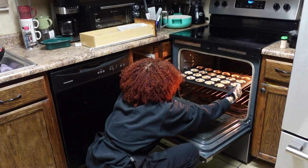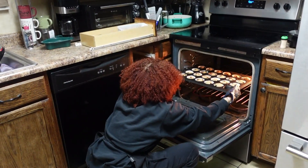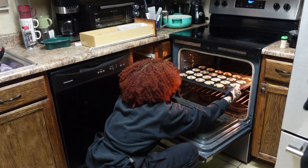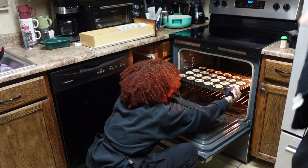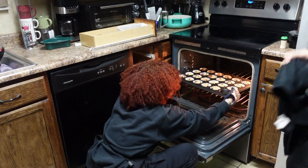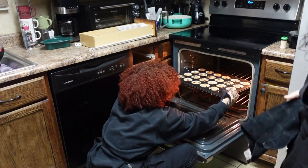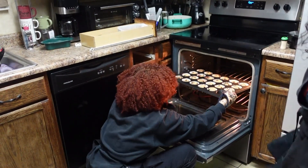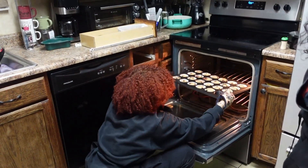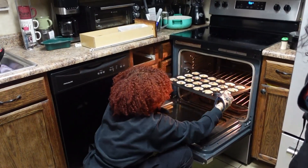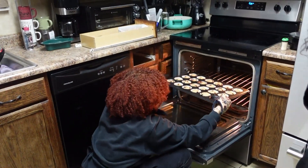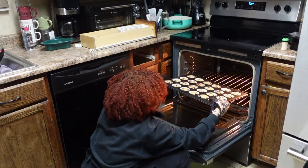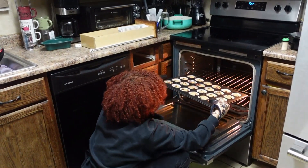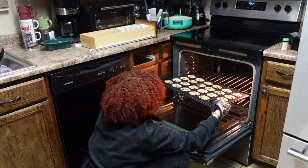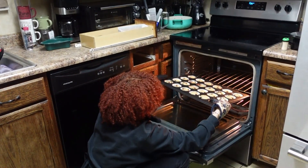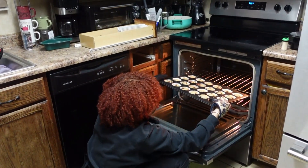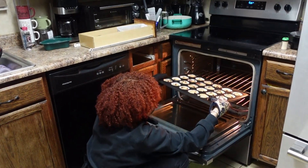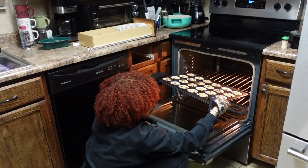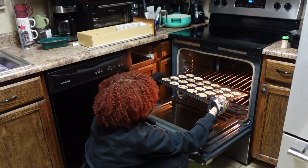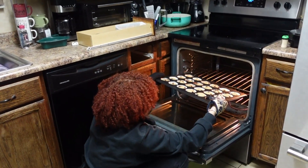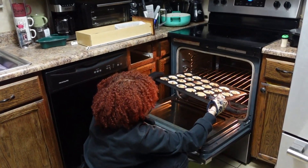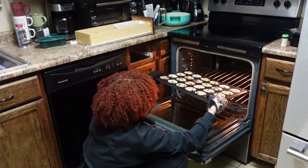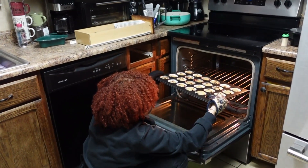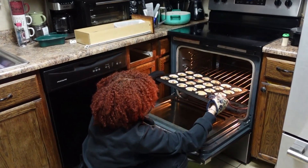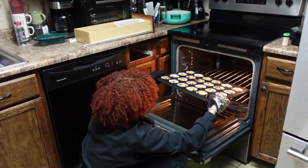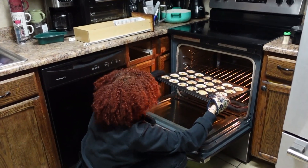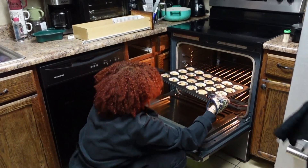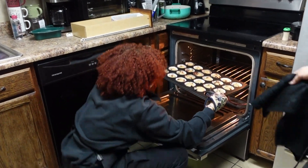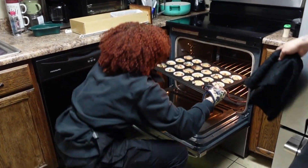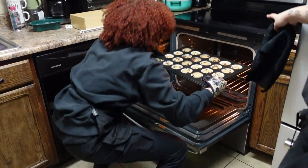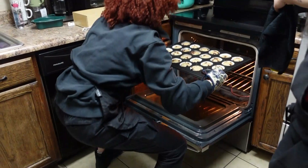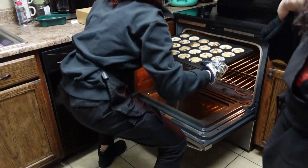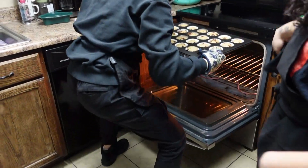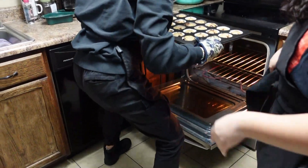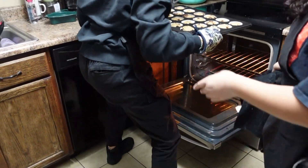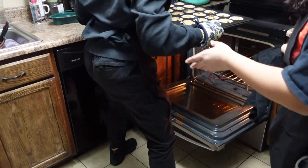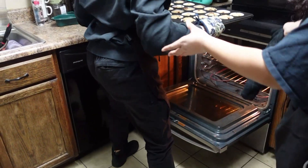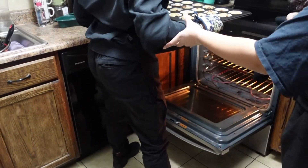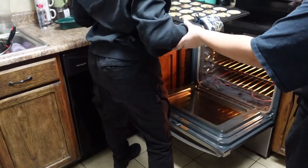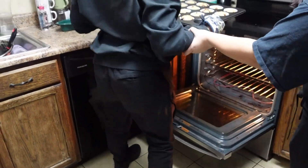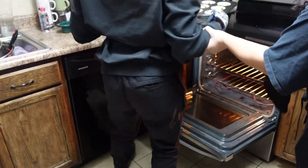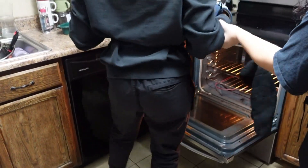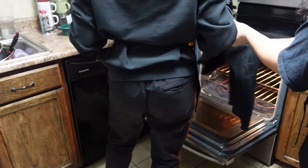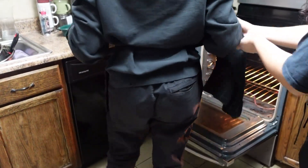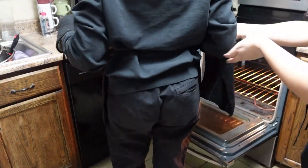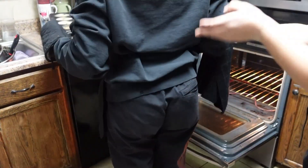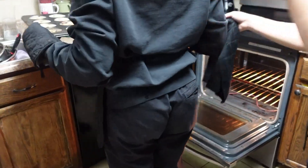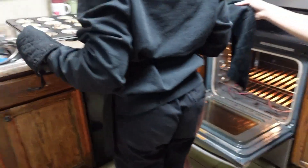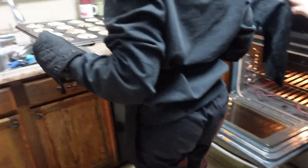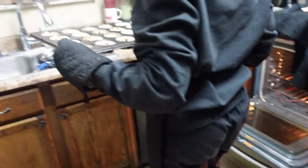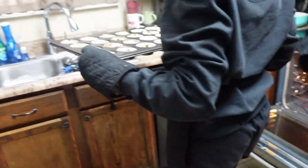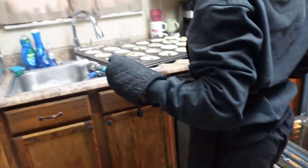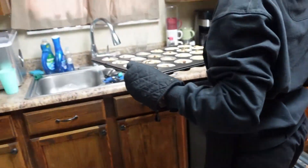I heard you say oh my God be careful bro I got this no no no no no no no no